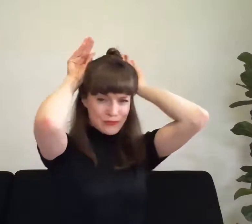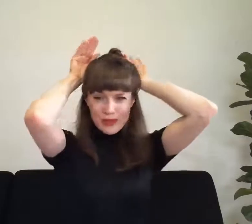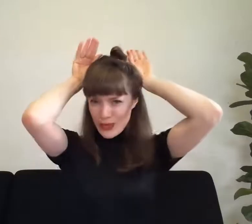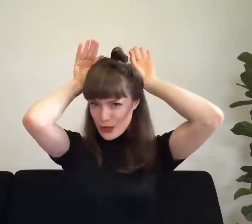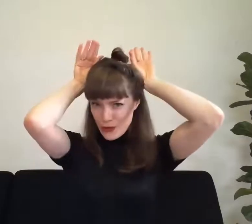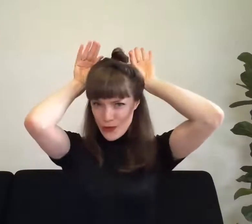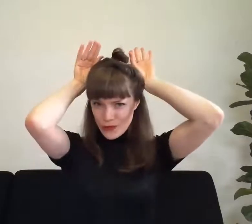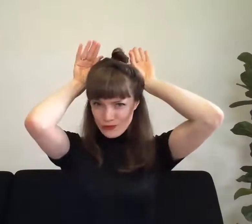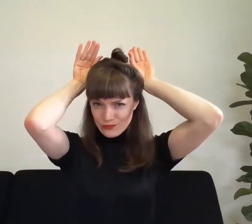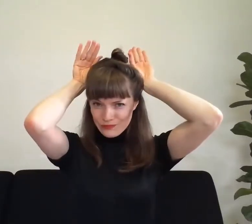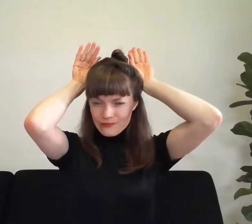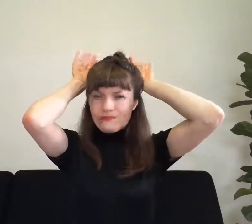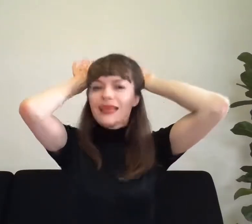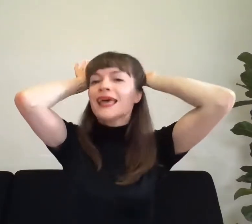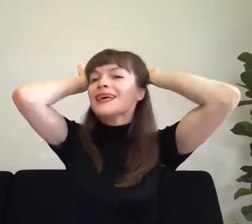Here we go